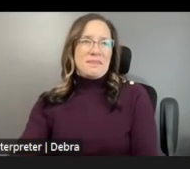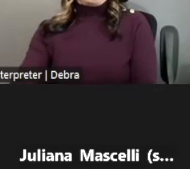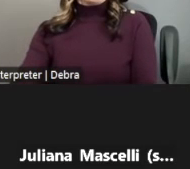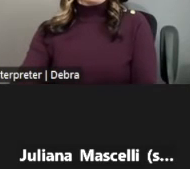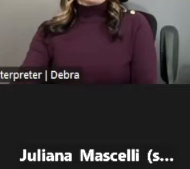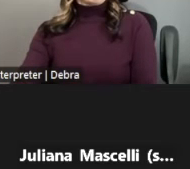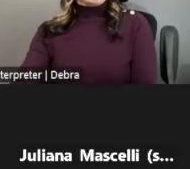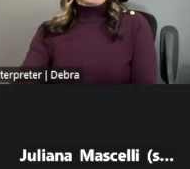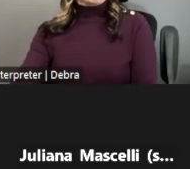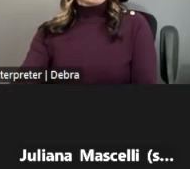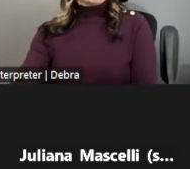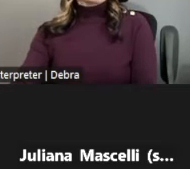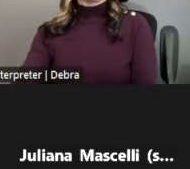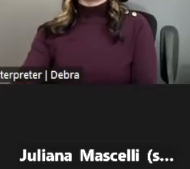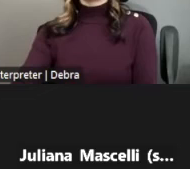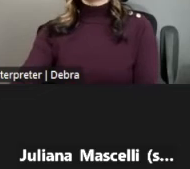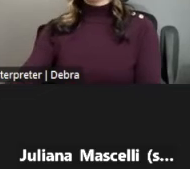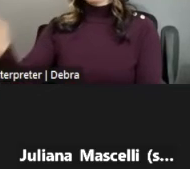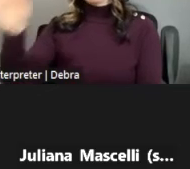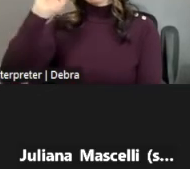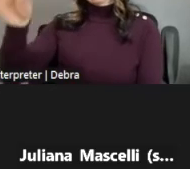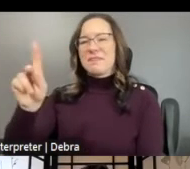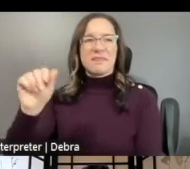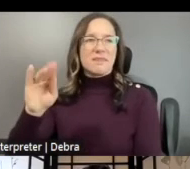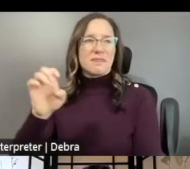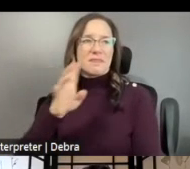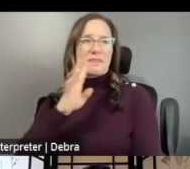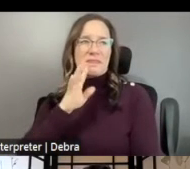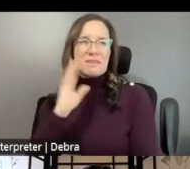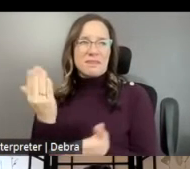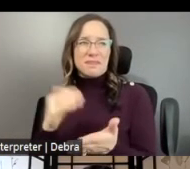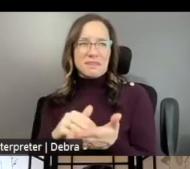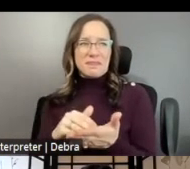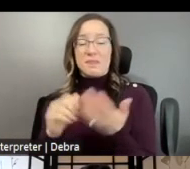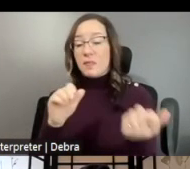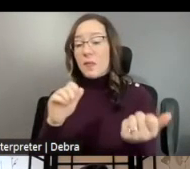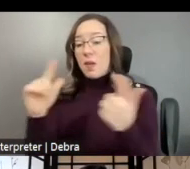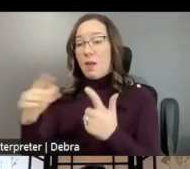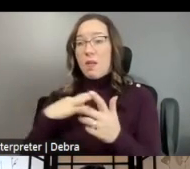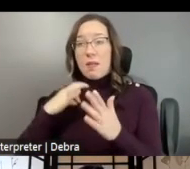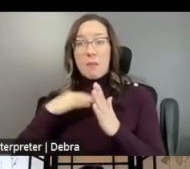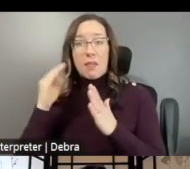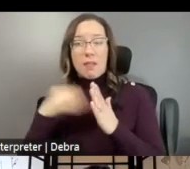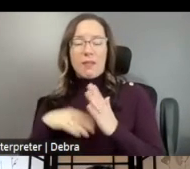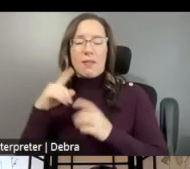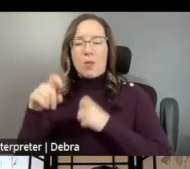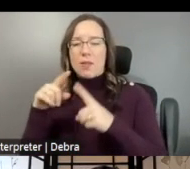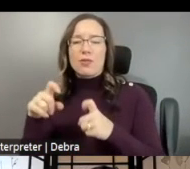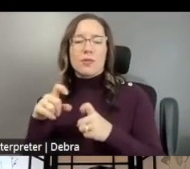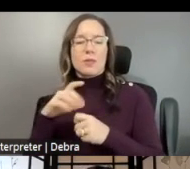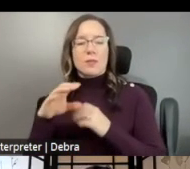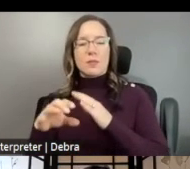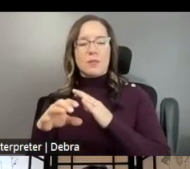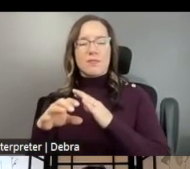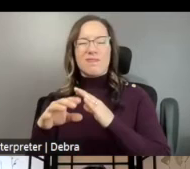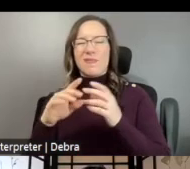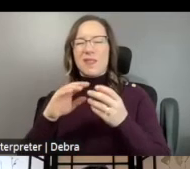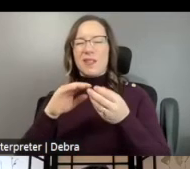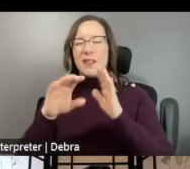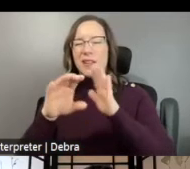SPEAKING AGAIN. ALL OF THE APPLICATION QUESTIONS AND CHARACTER LIMITS CAN BE FOUND IN THE FY25